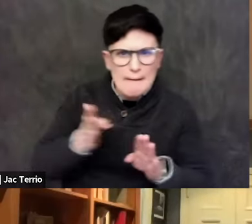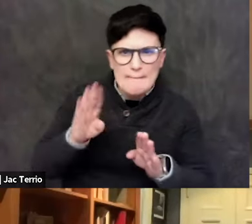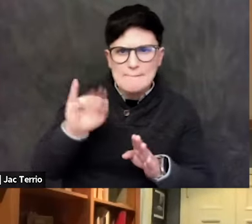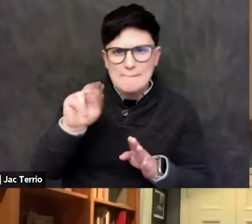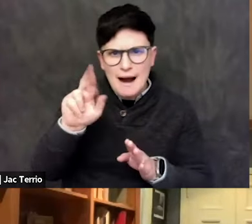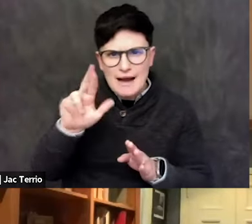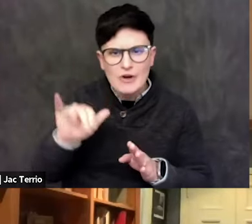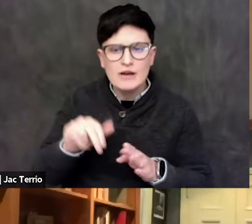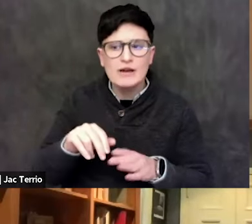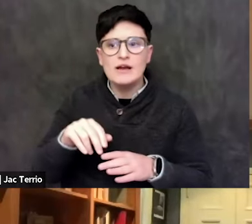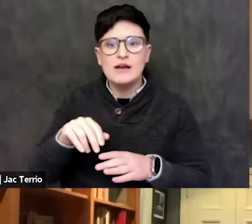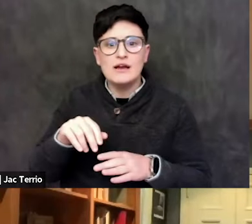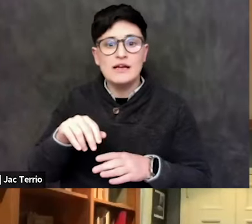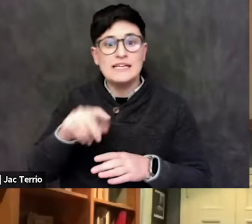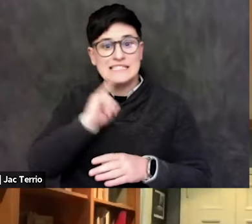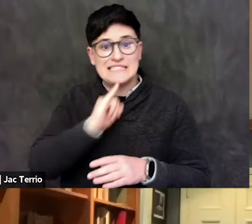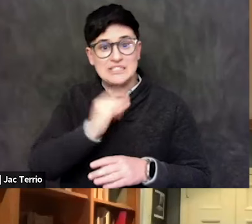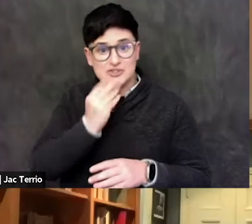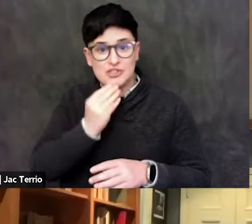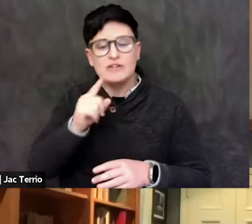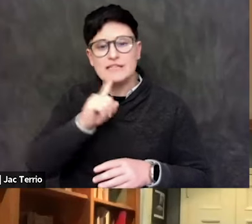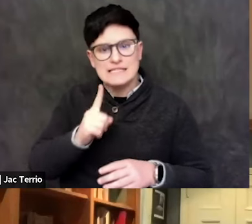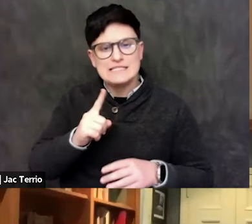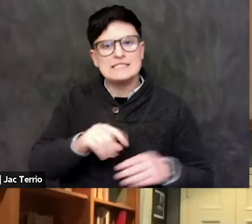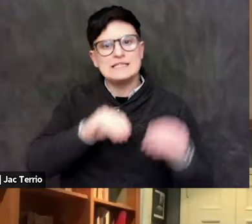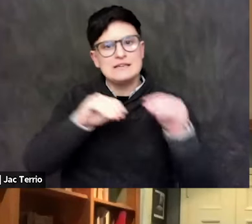Israel's a settler colonial state, end of the story, okay?